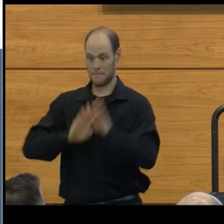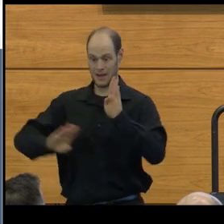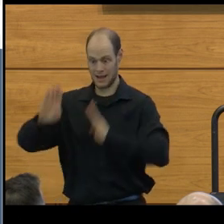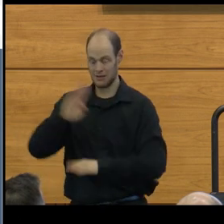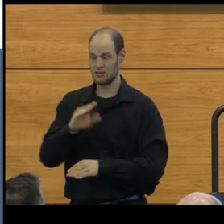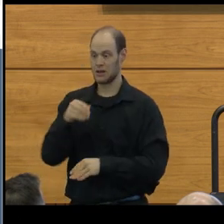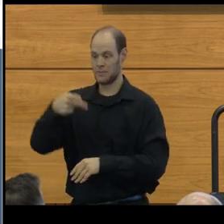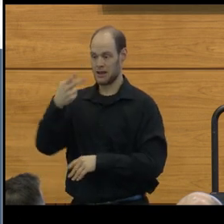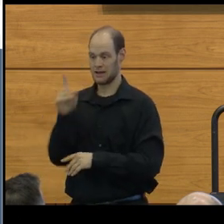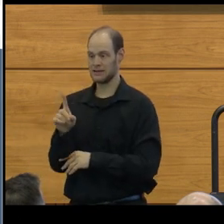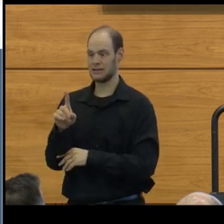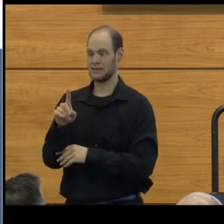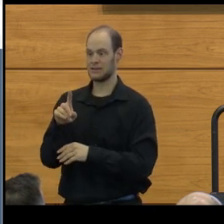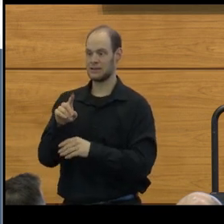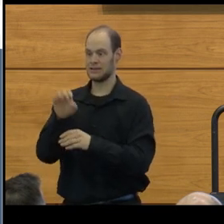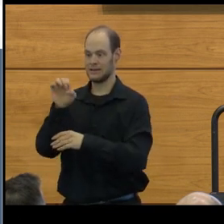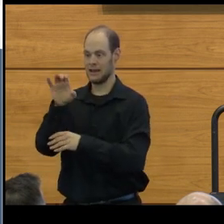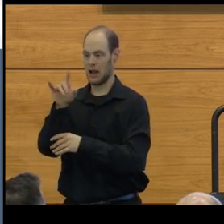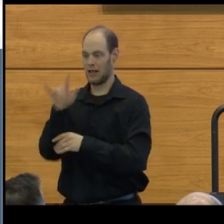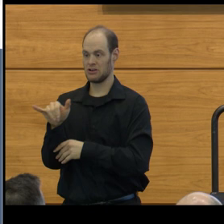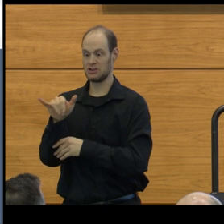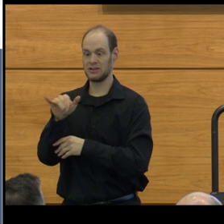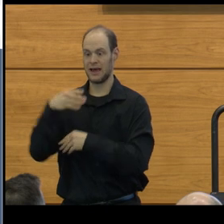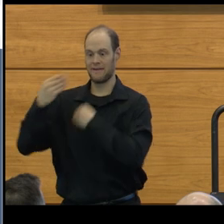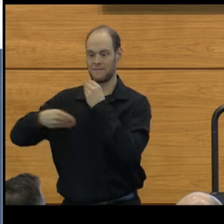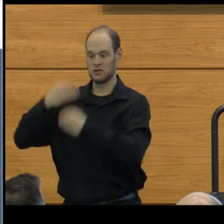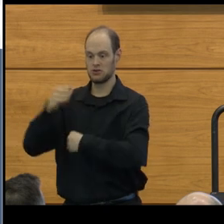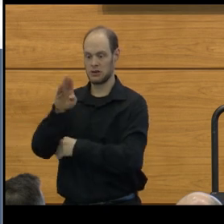and her PhD in ecology and evolutionary biology